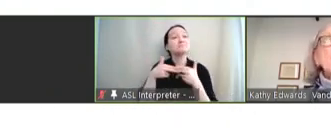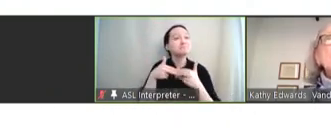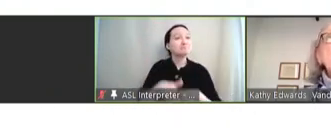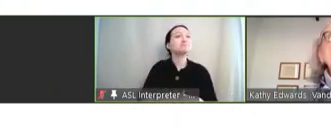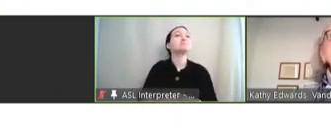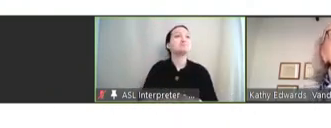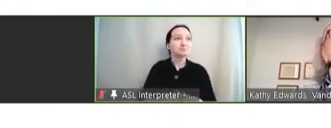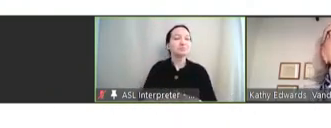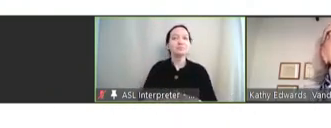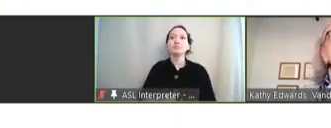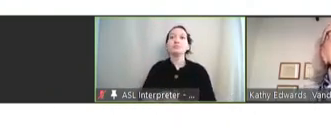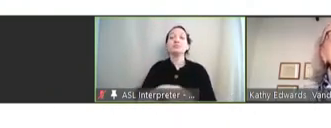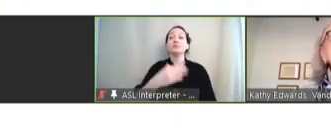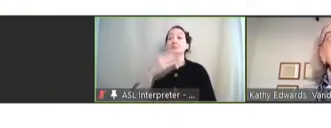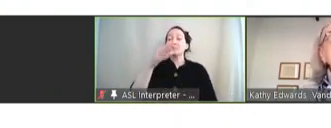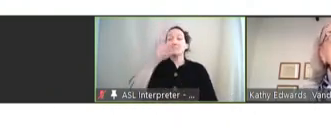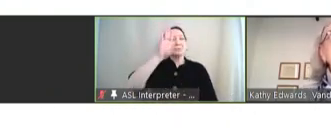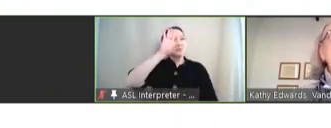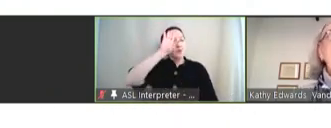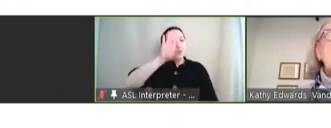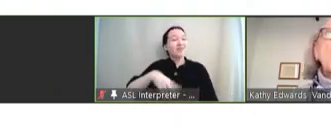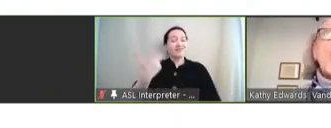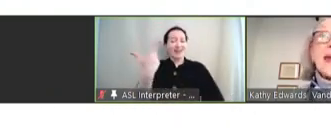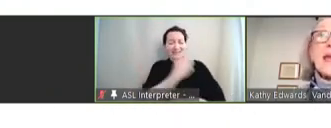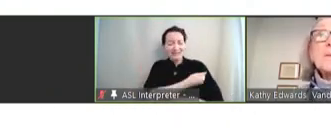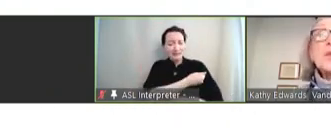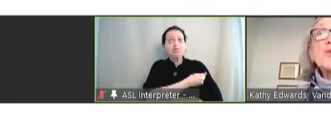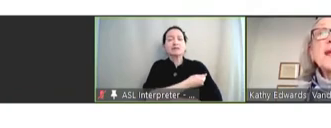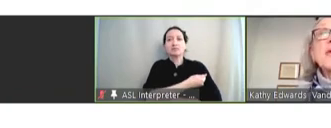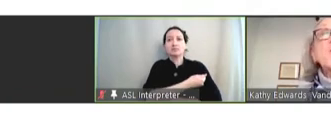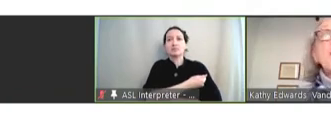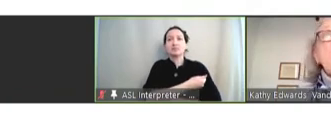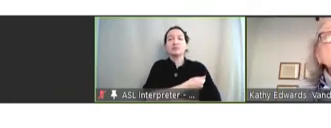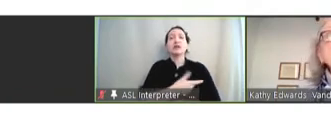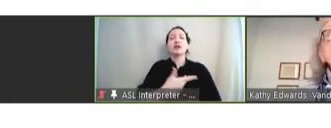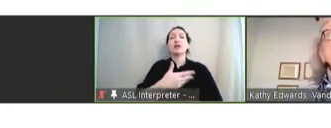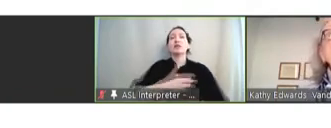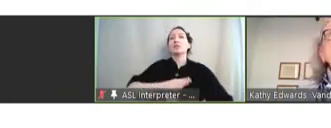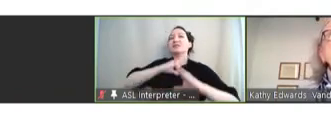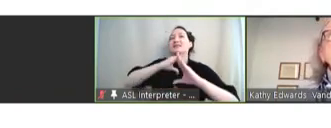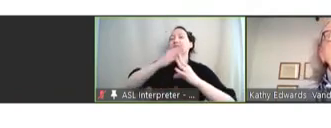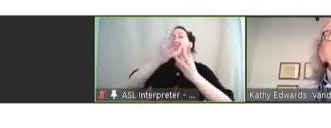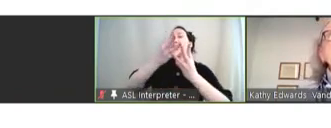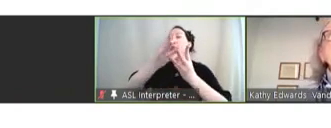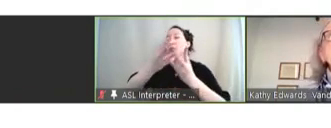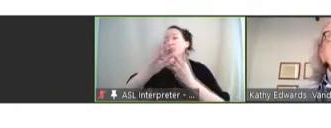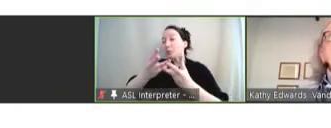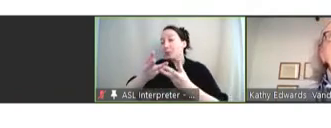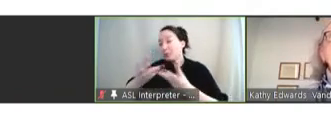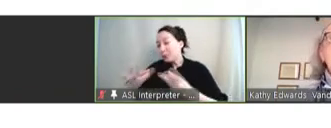We know that the vaccines have had waning immunity. We also know that the vaccines have